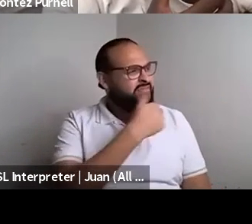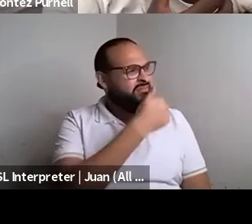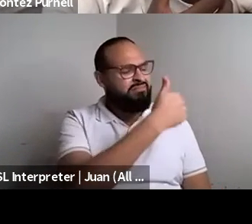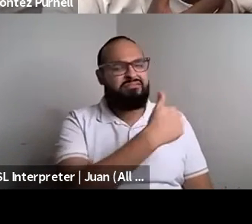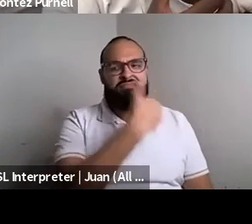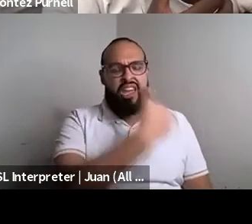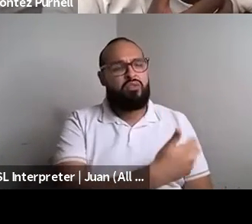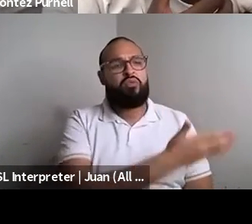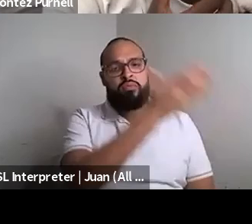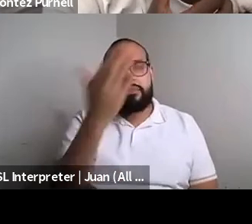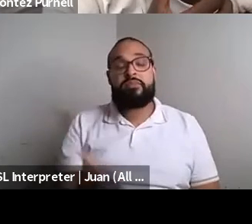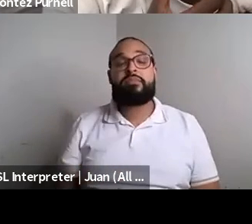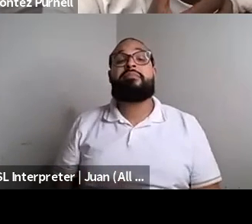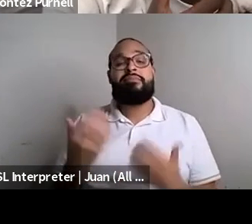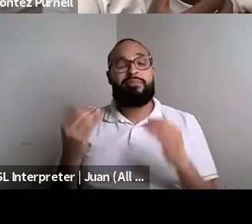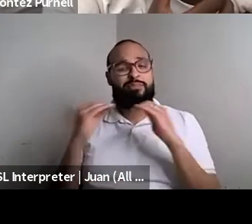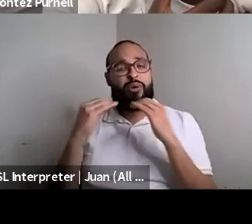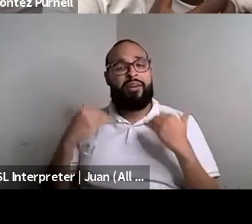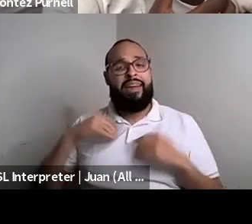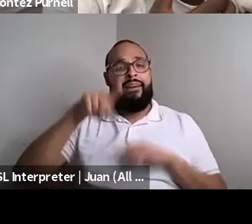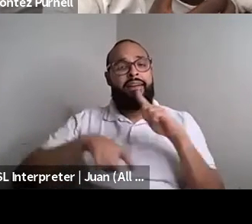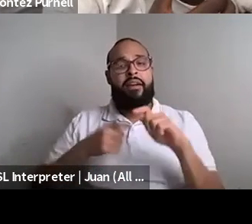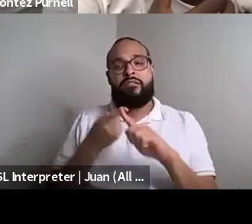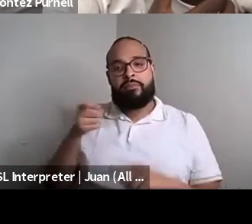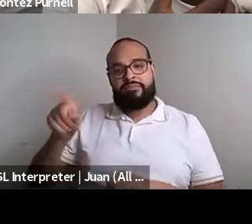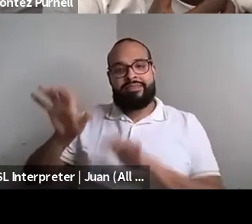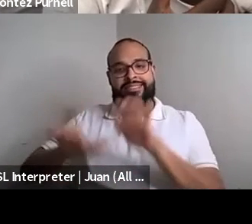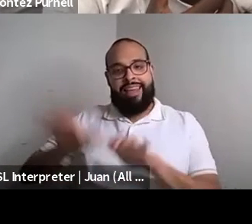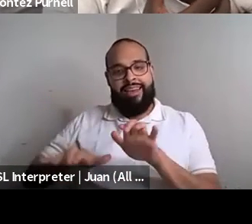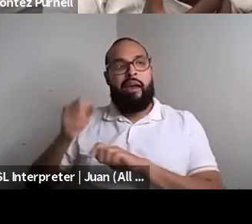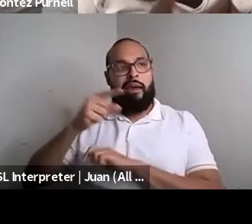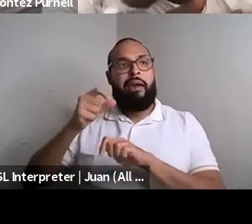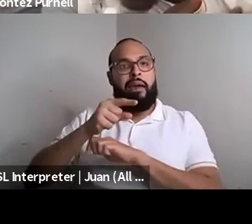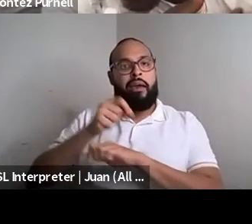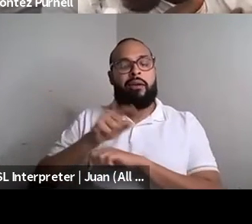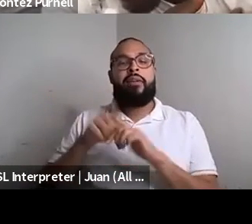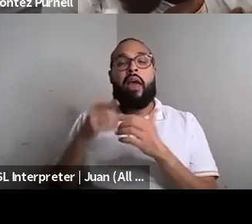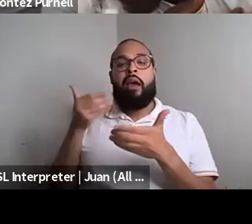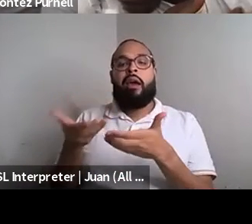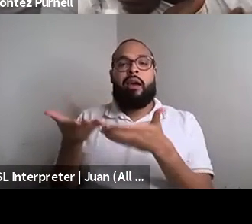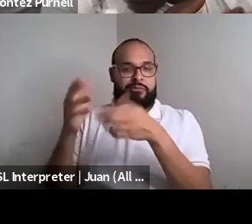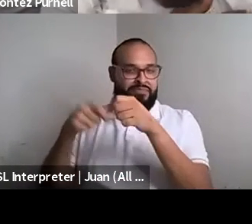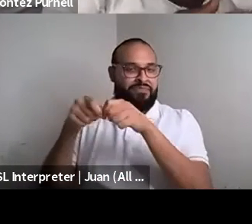Kenyon Farrow (he/him/his): So a couple more questions from the chat. That'll probably close this out. So first one up.